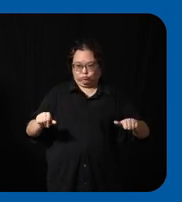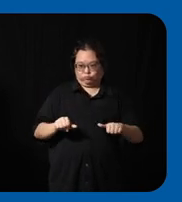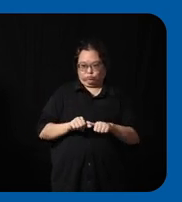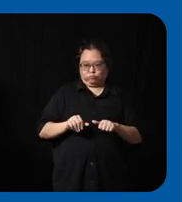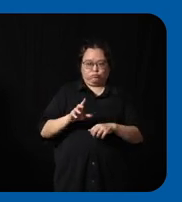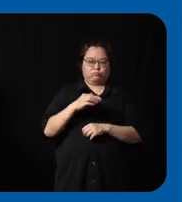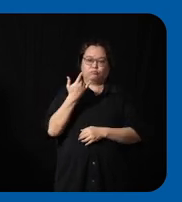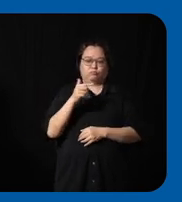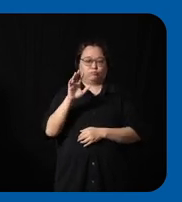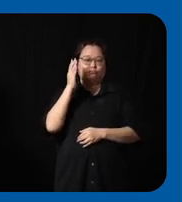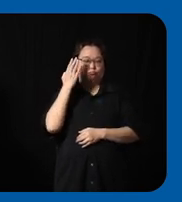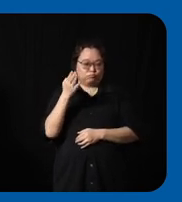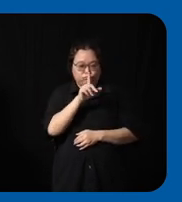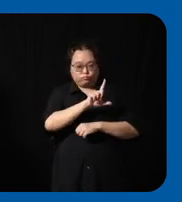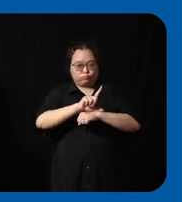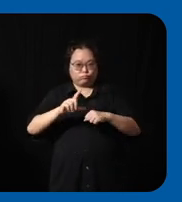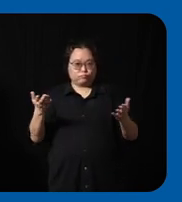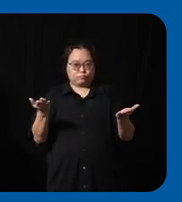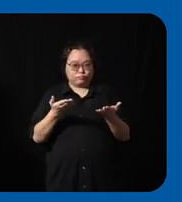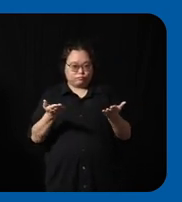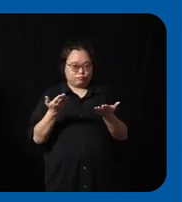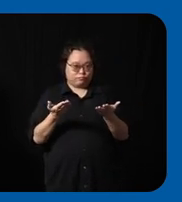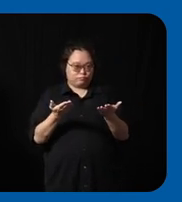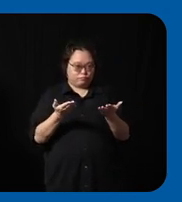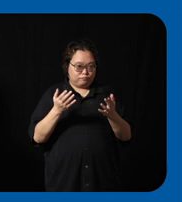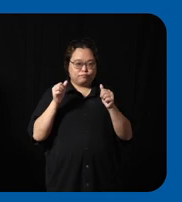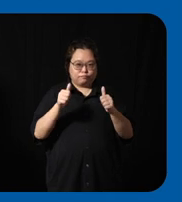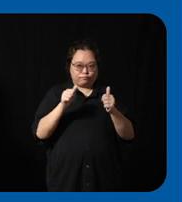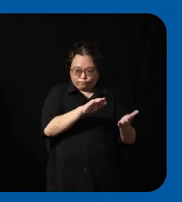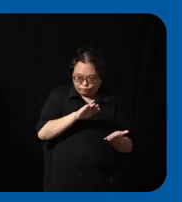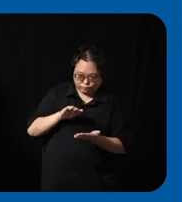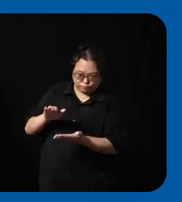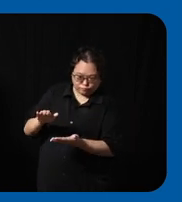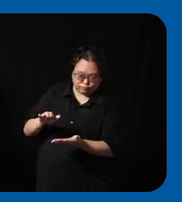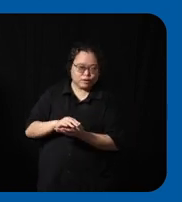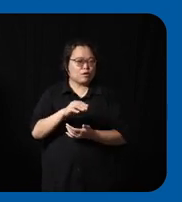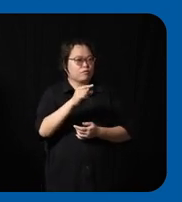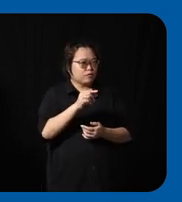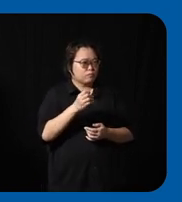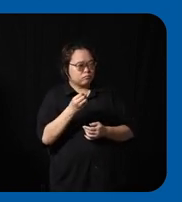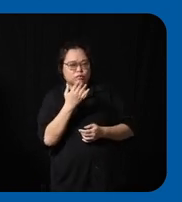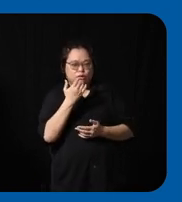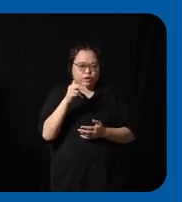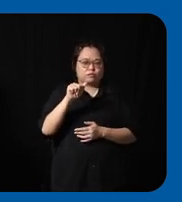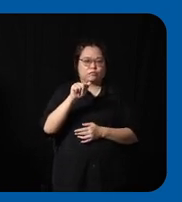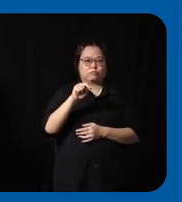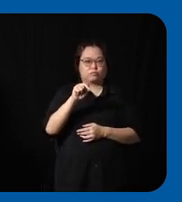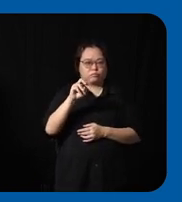accessible routes and the little green and yellow circles are annotations so these annotations are